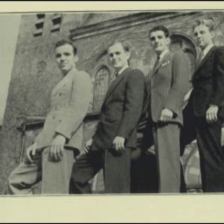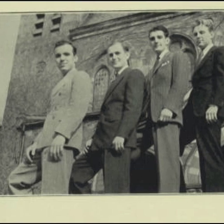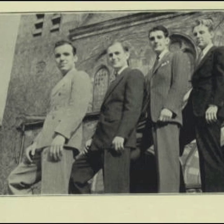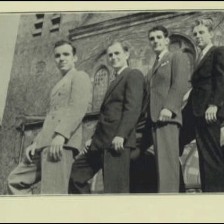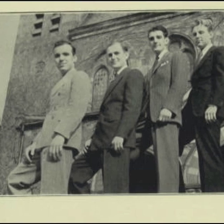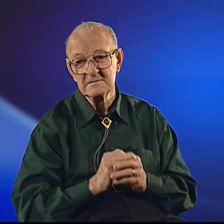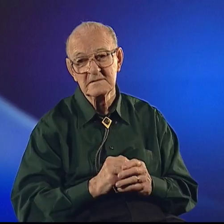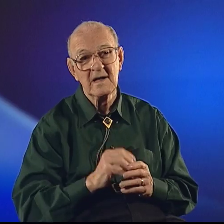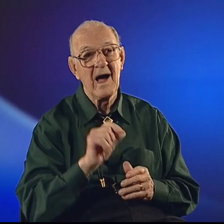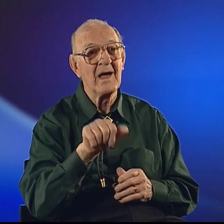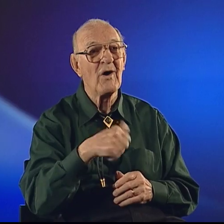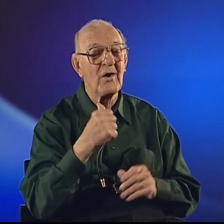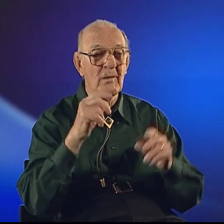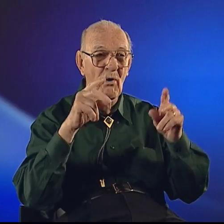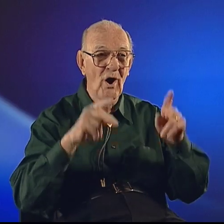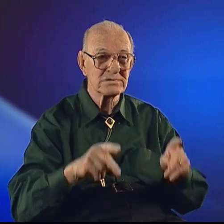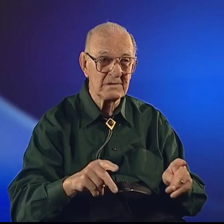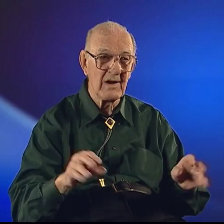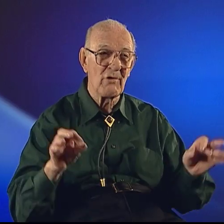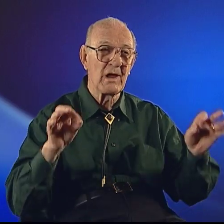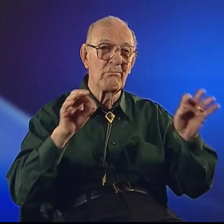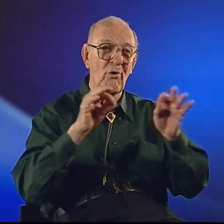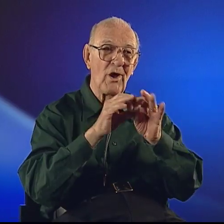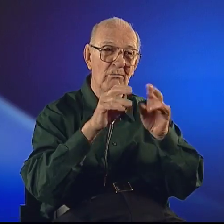Another person, very important person,